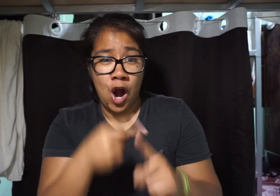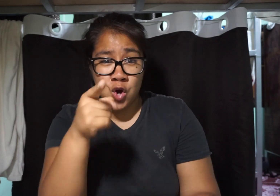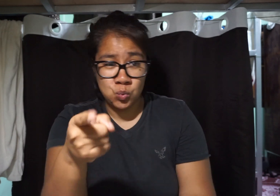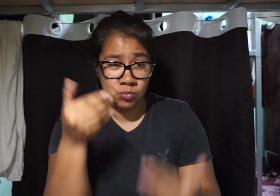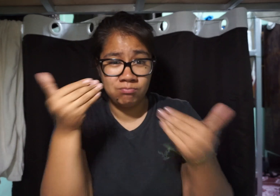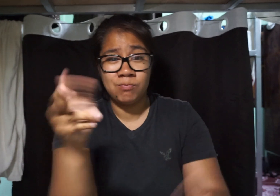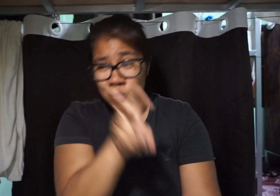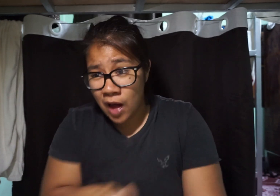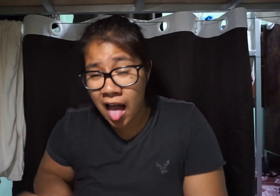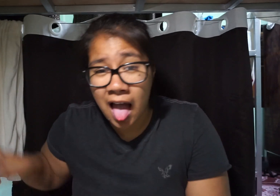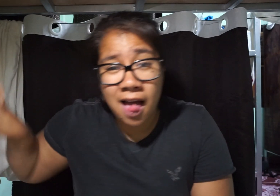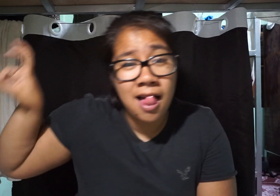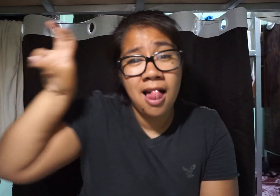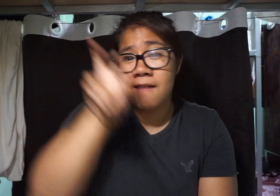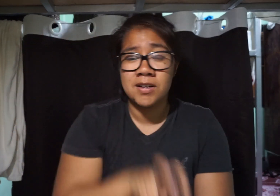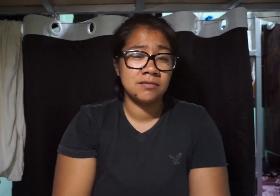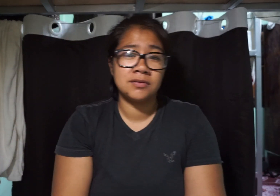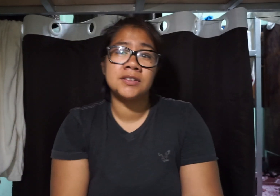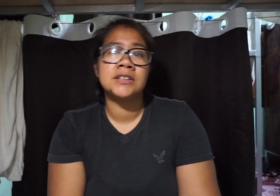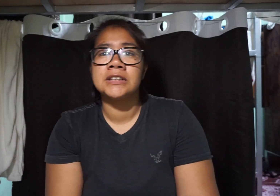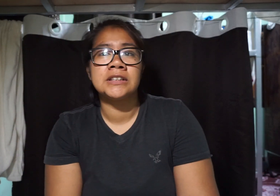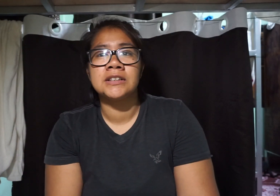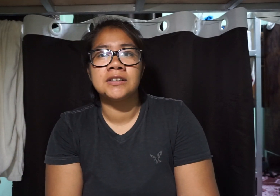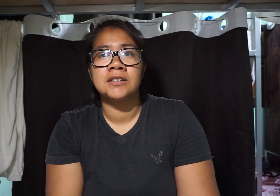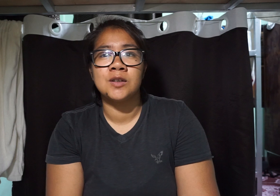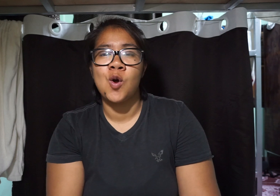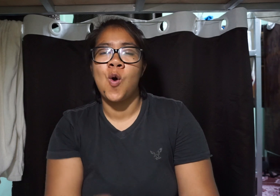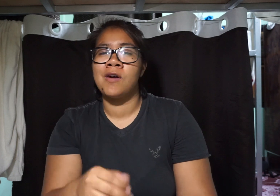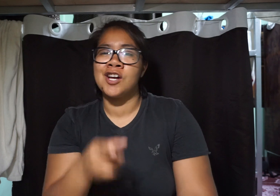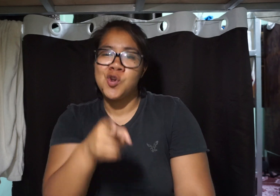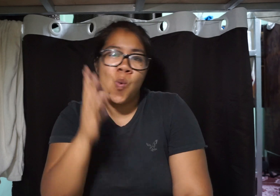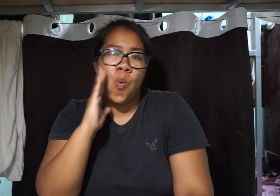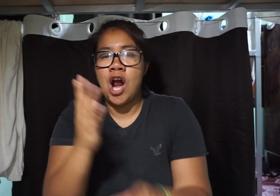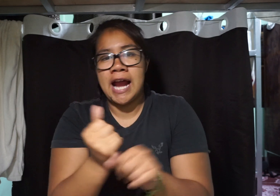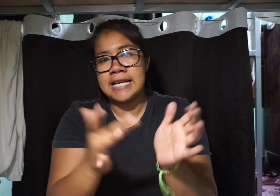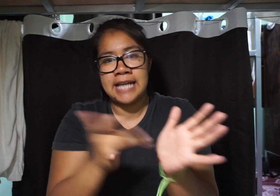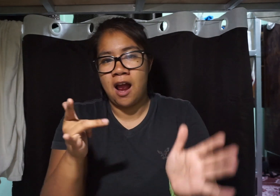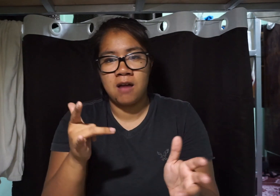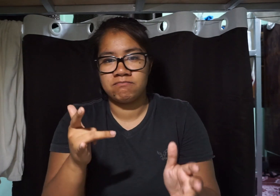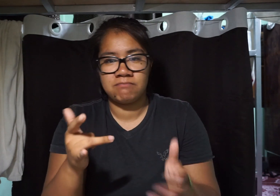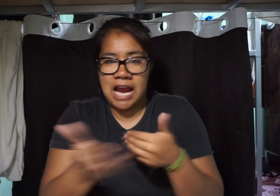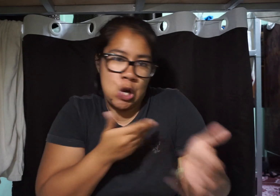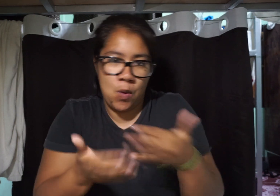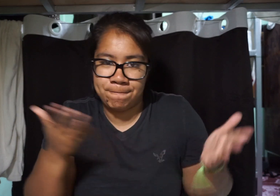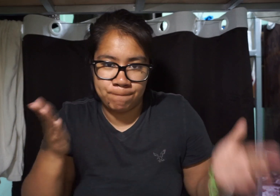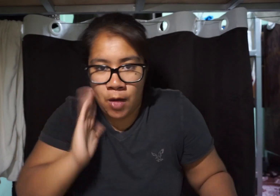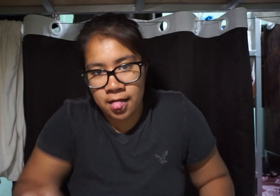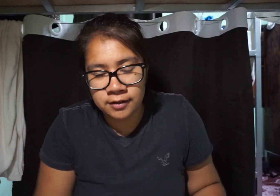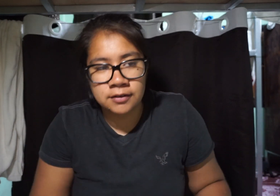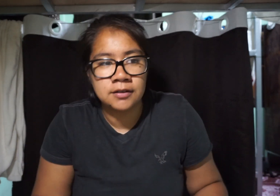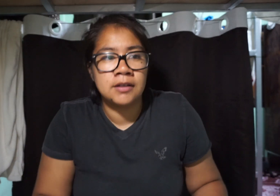When you go out and travel, you are bound to get scammed anyway